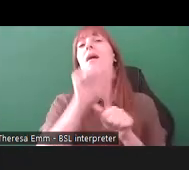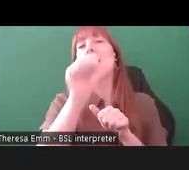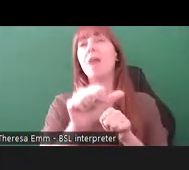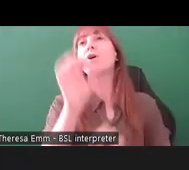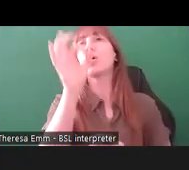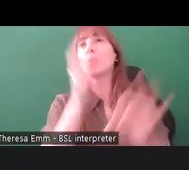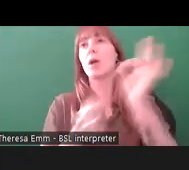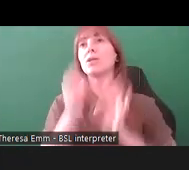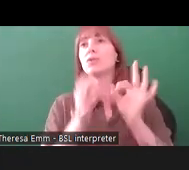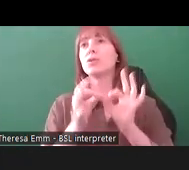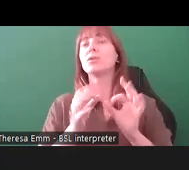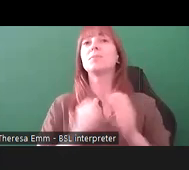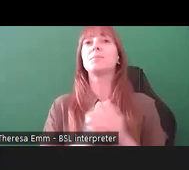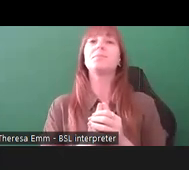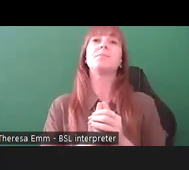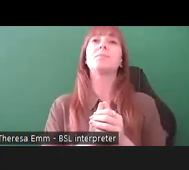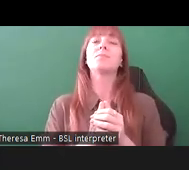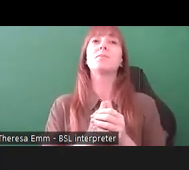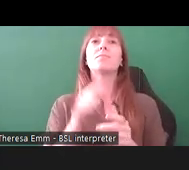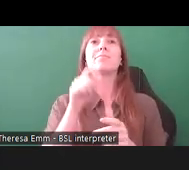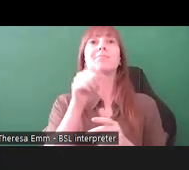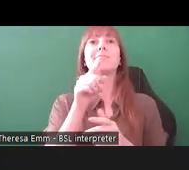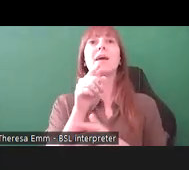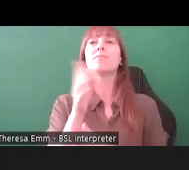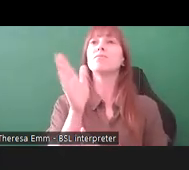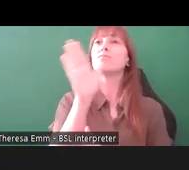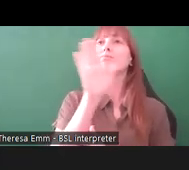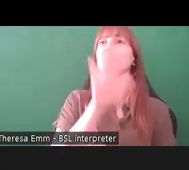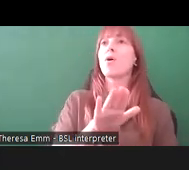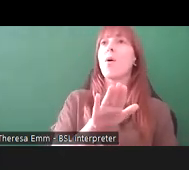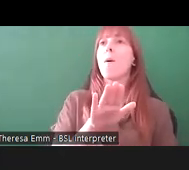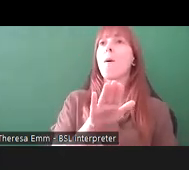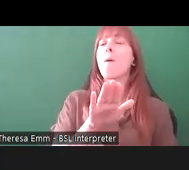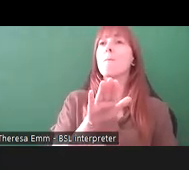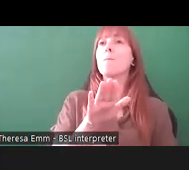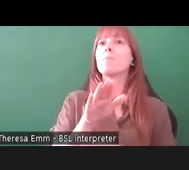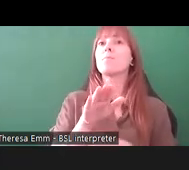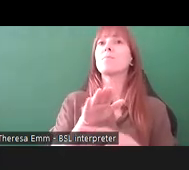is taken from the back of where 'Great Britain from a Wheelchair' was. So, looking at the same